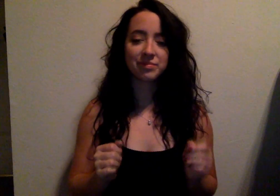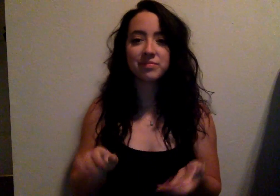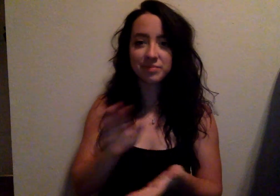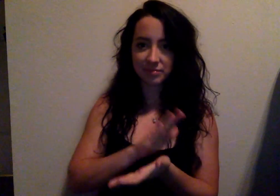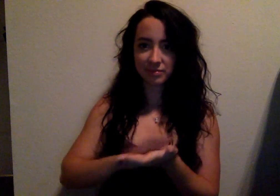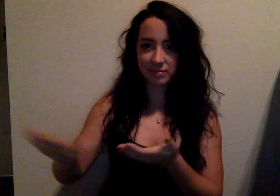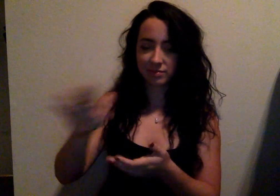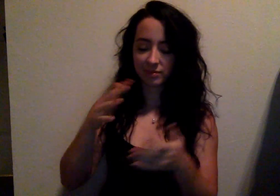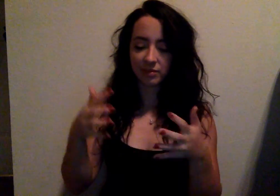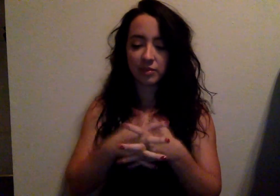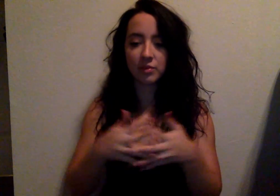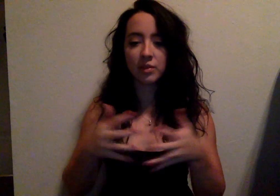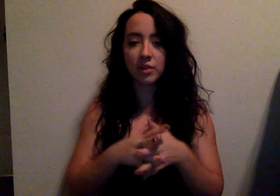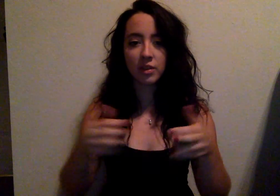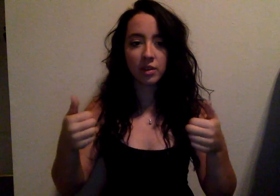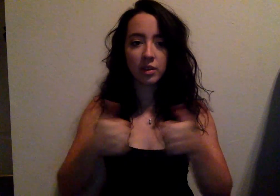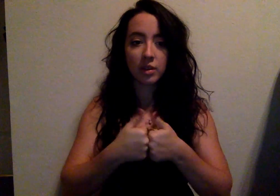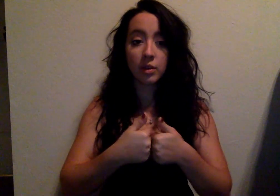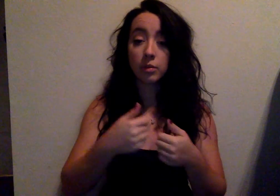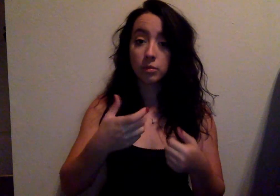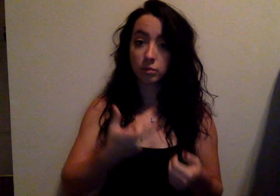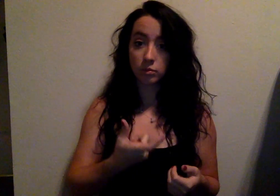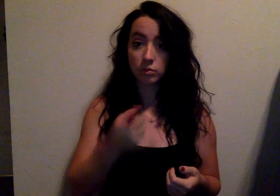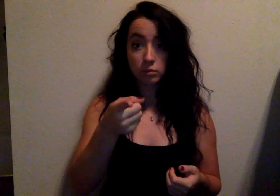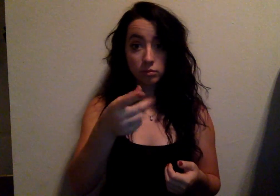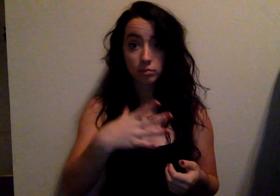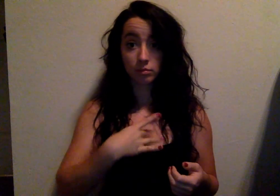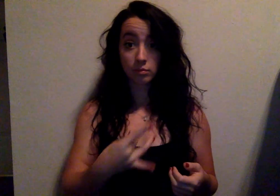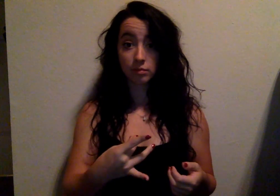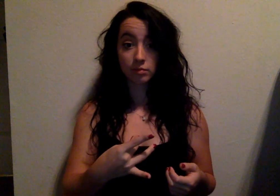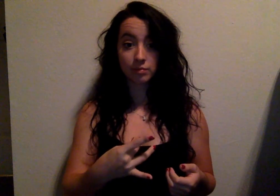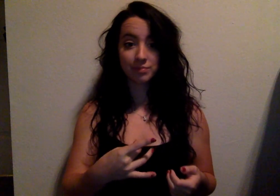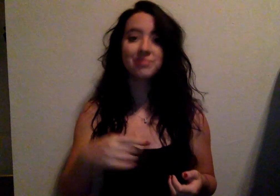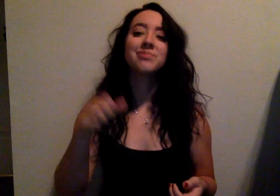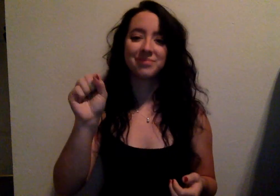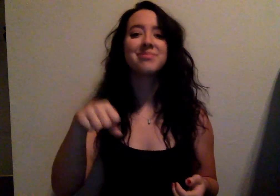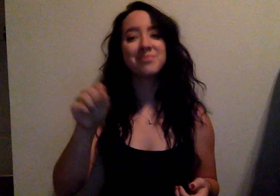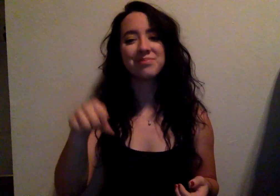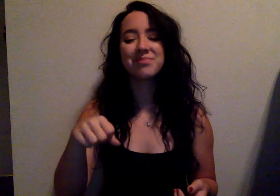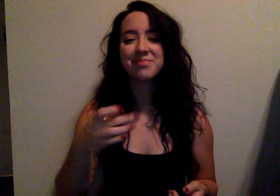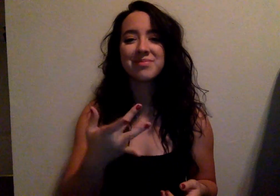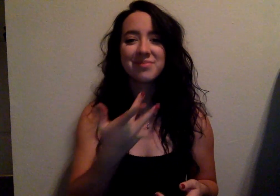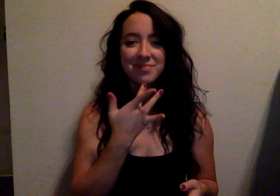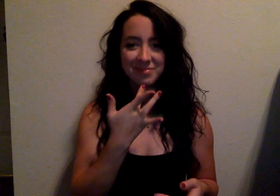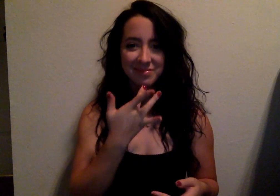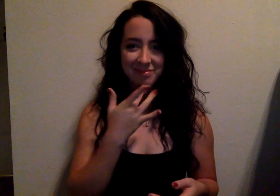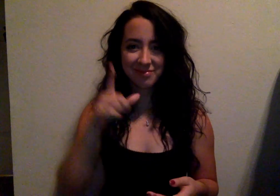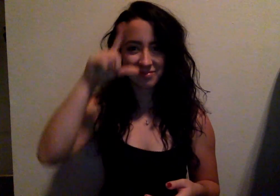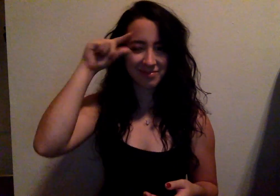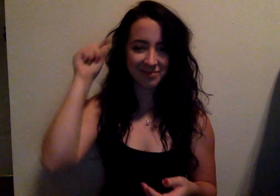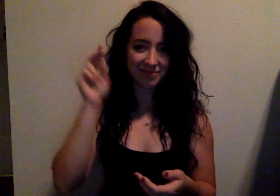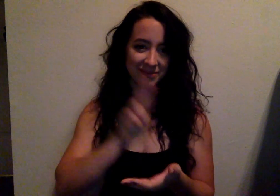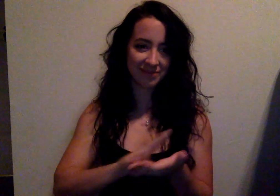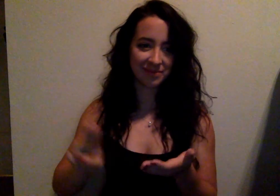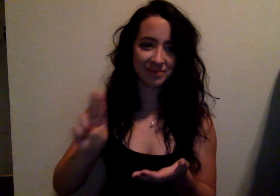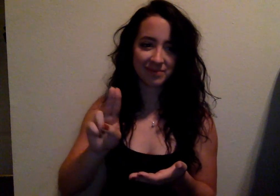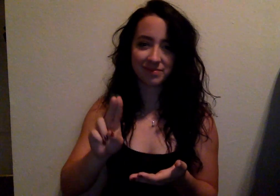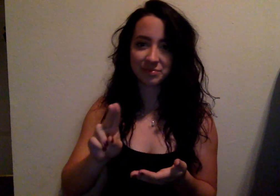Do you like watching college football games? Yes! My favorite team is Gallaudet University!